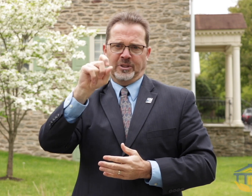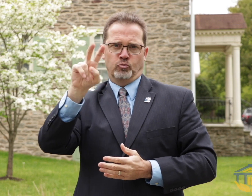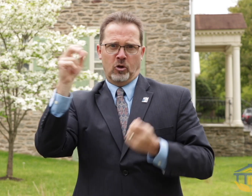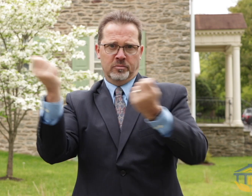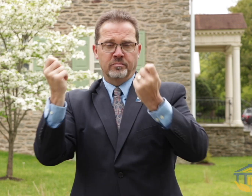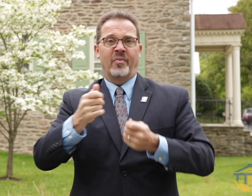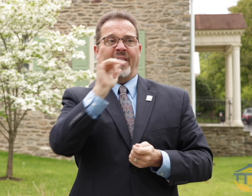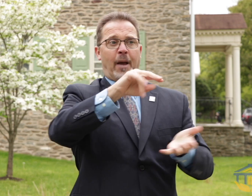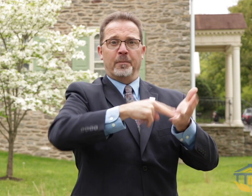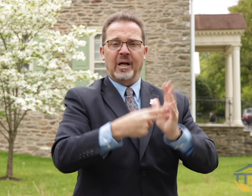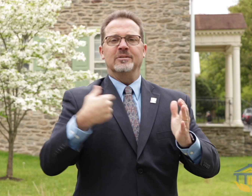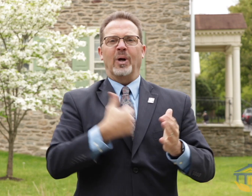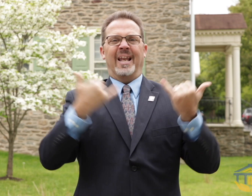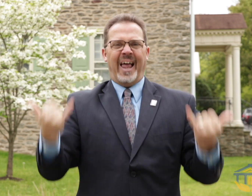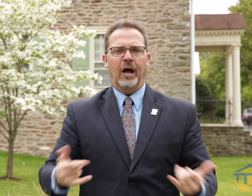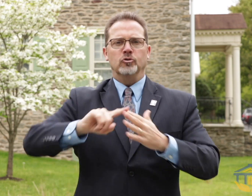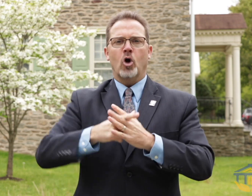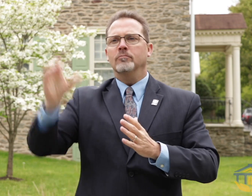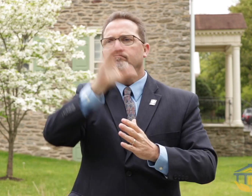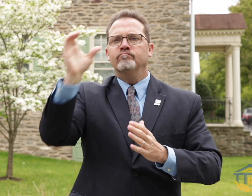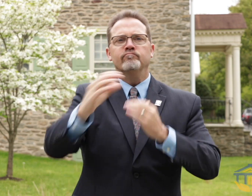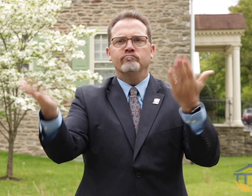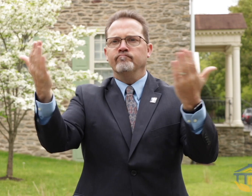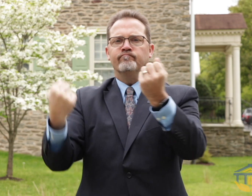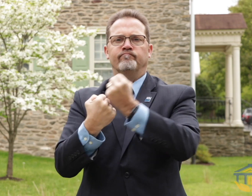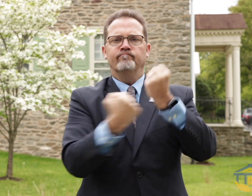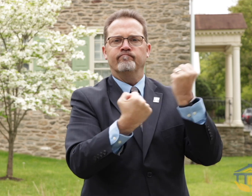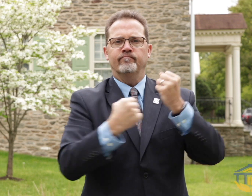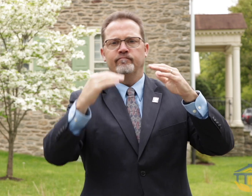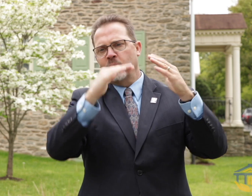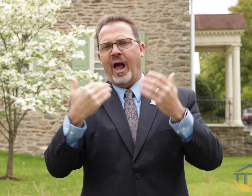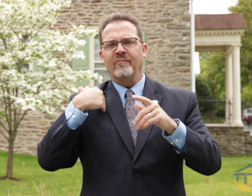be supporting our PSD gala next year. We are now looking for additional sponsors